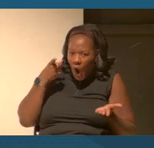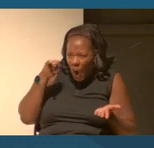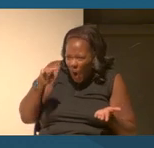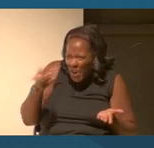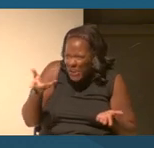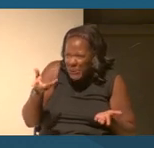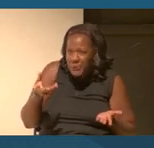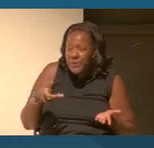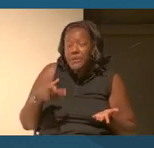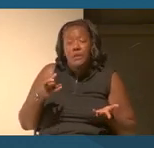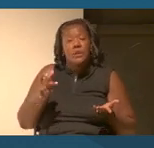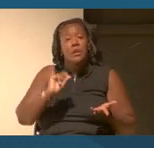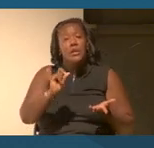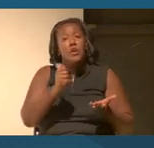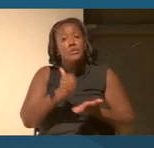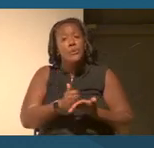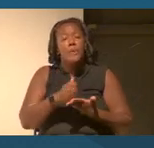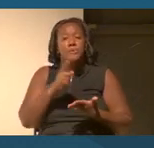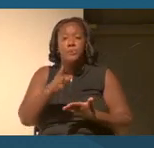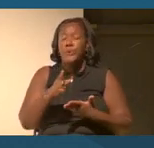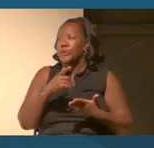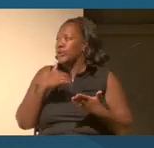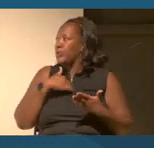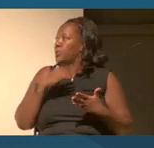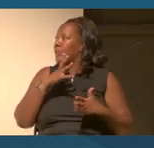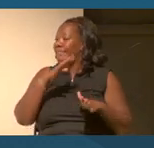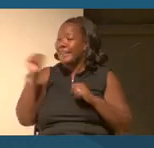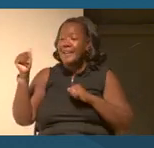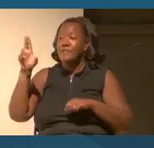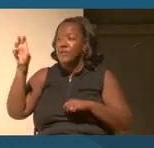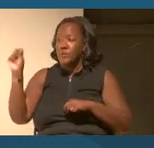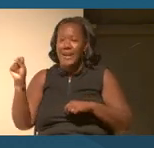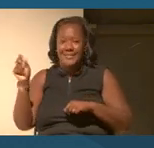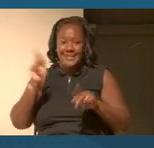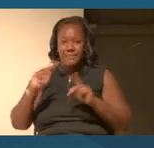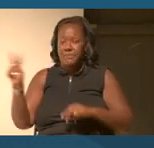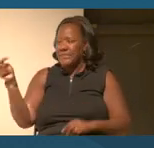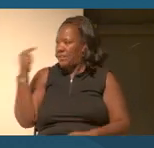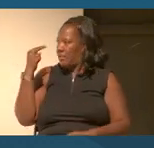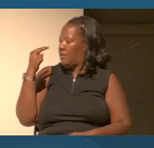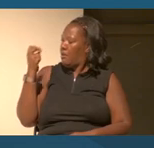It also helps you when you are stepping outside the United States and people go, Oh, you know, I didn't realize you were American.